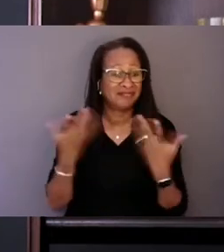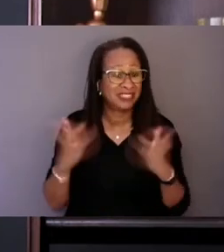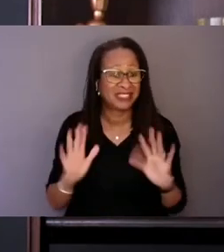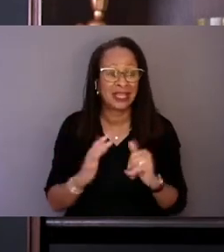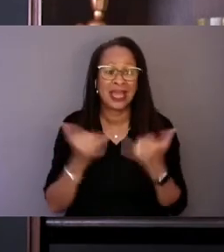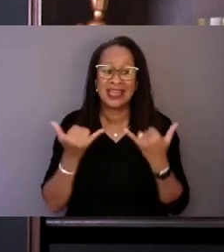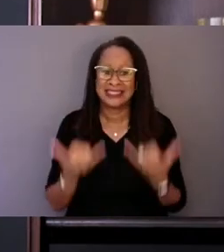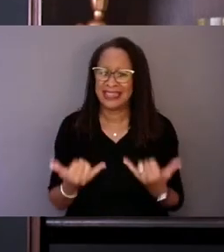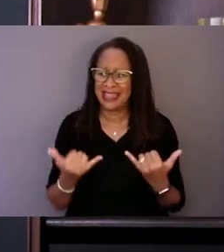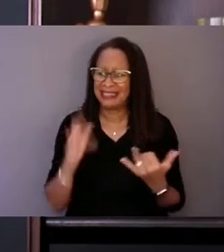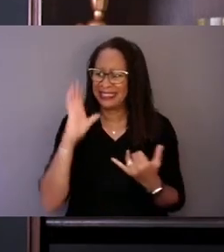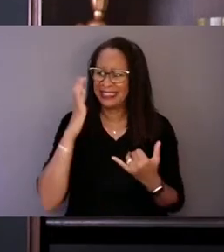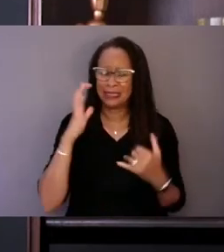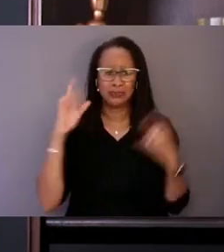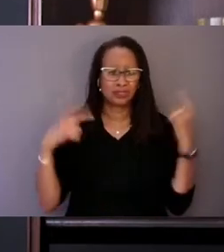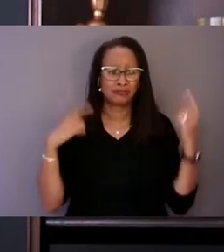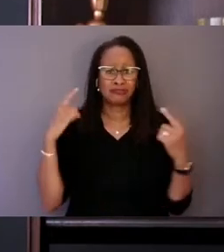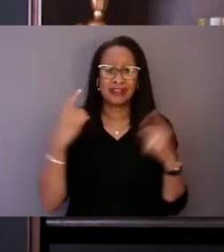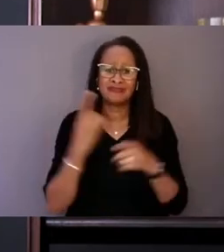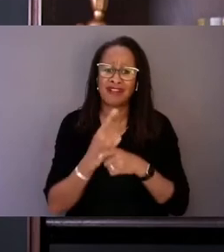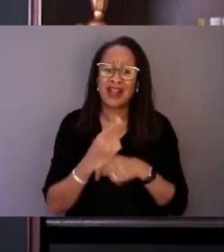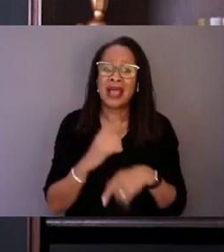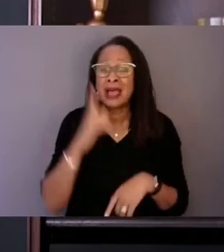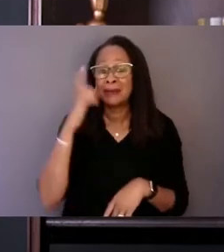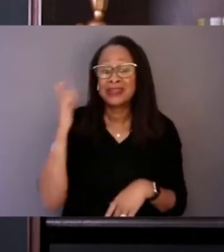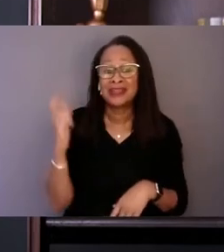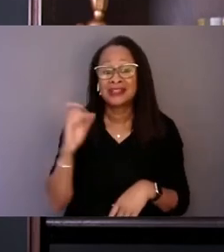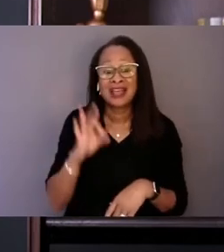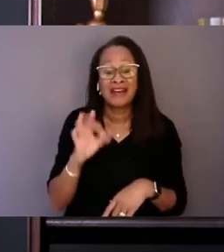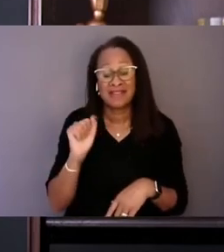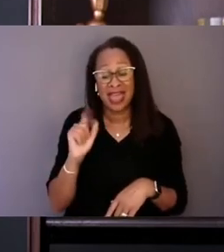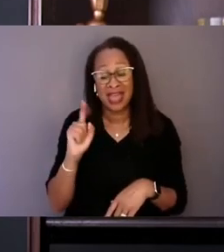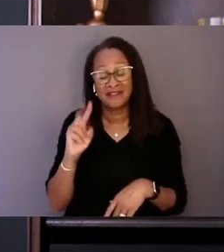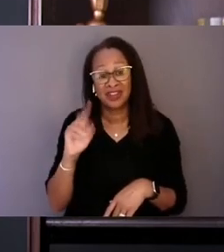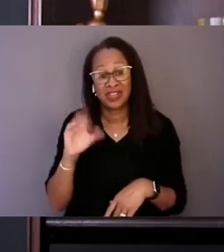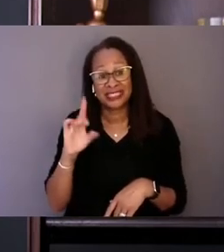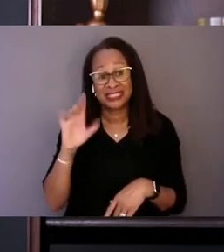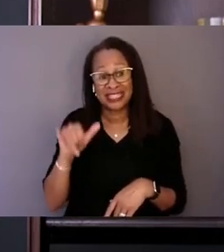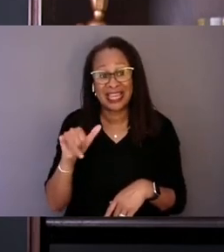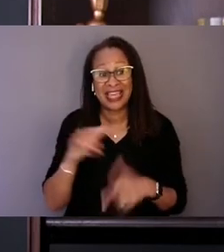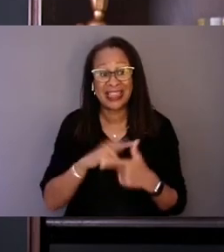and it's because of the advocacy then culminating in the Emergency Systems Response Act